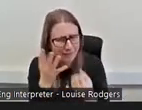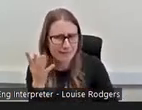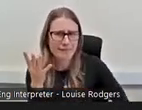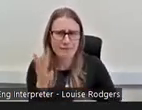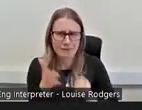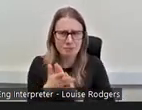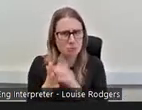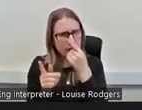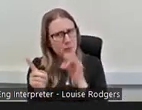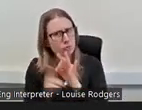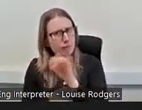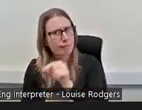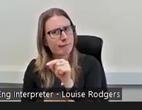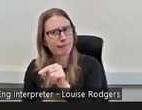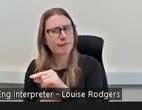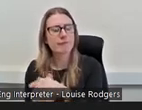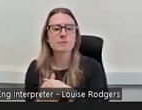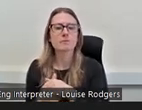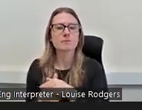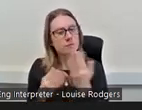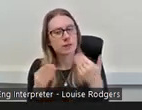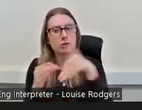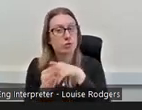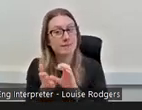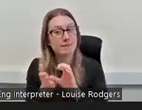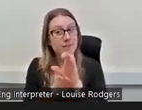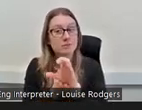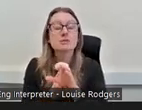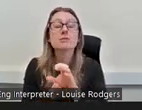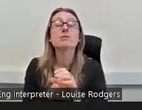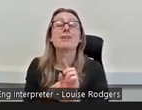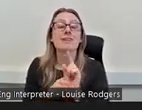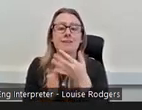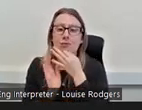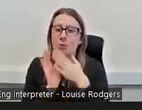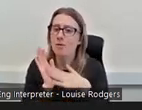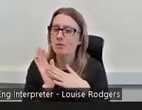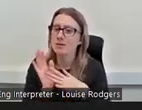So I joined the fund and the first few months imposter syndrome, and I still get it to this